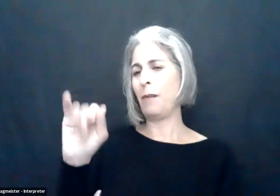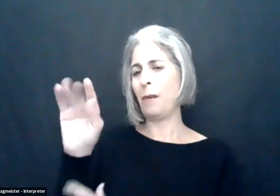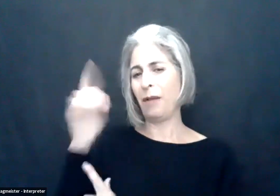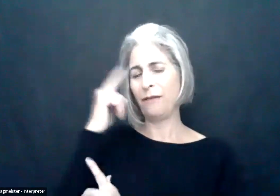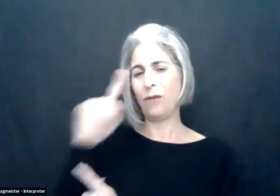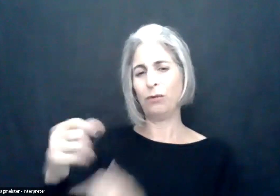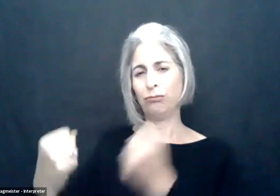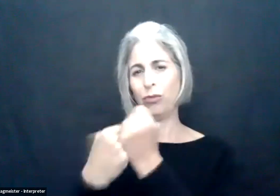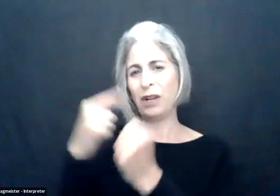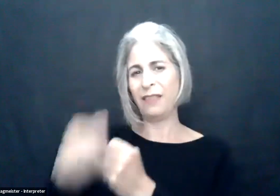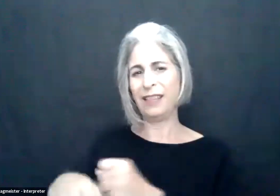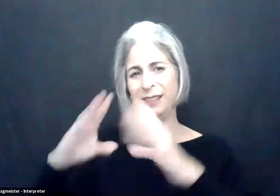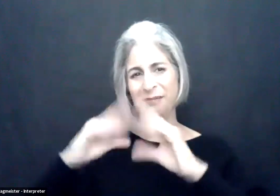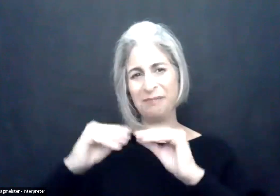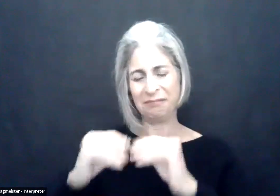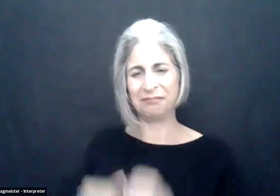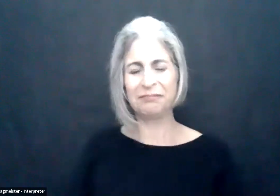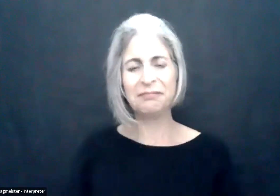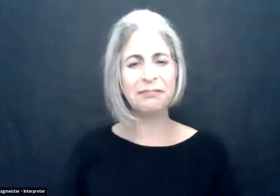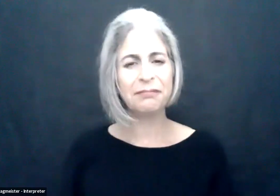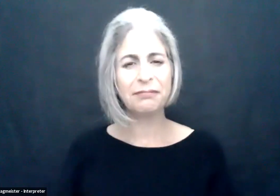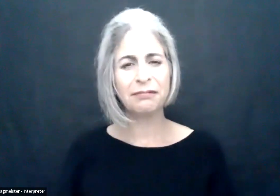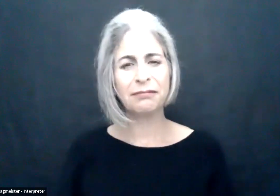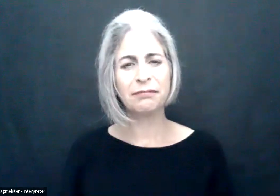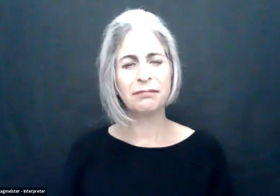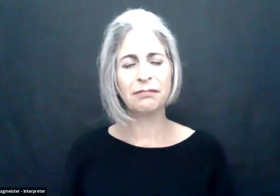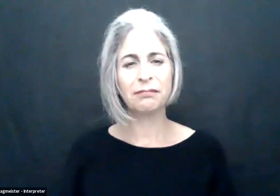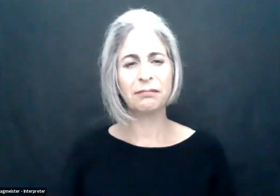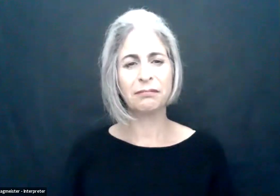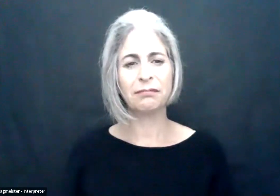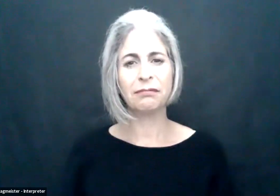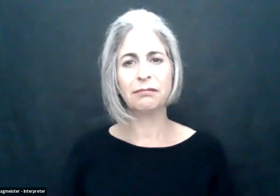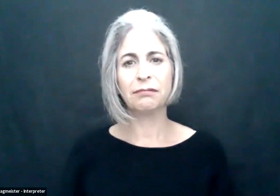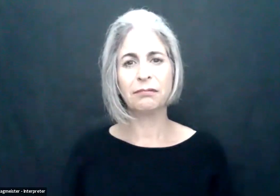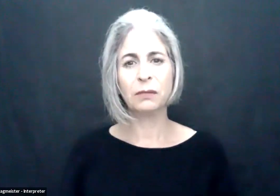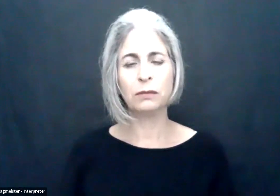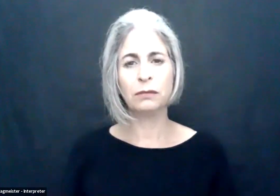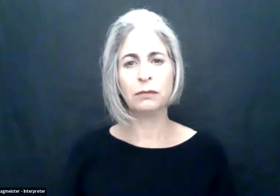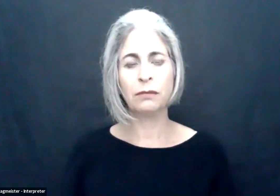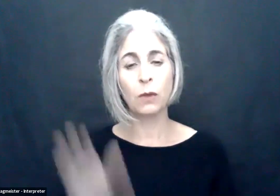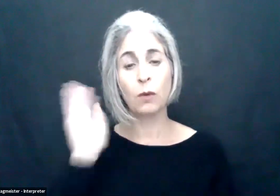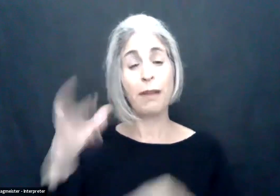Again, thank you to AT&T and T-Mobile for their support of today's leadership